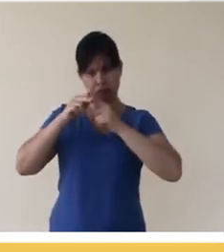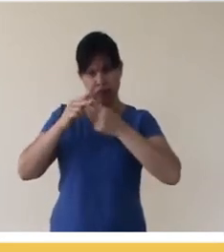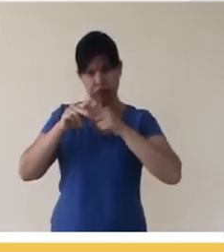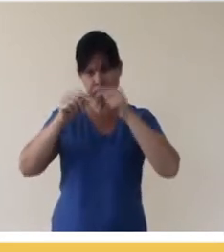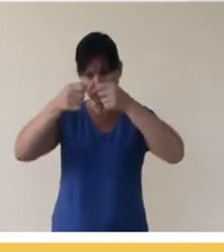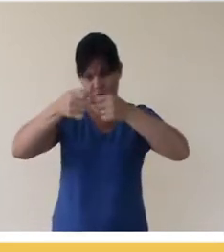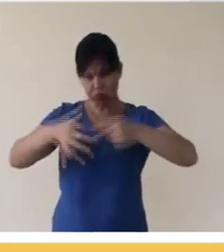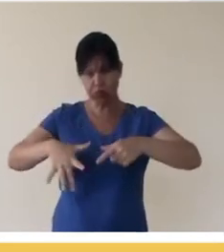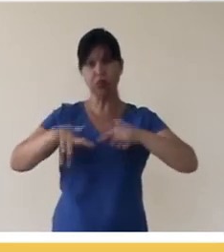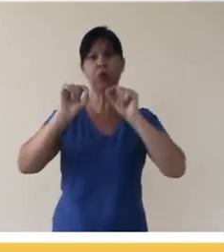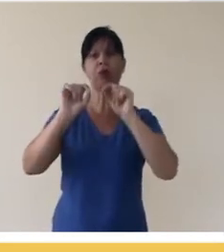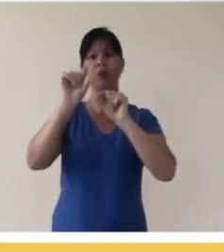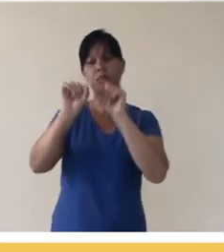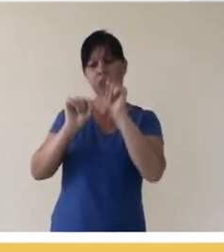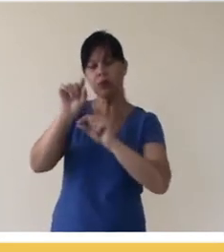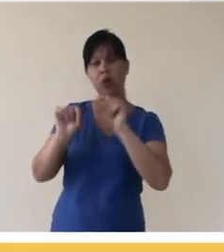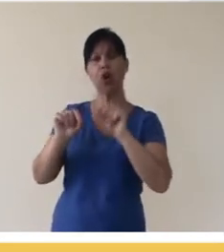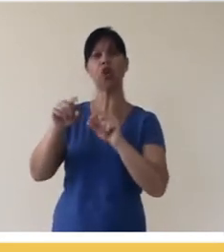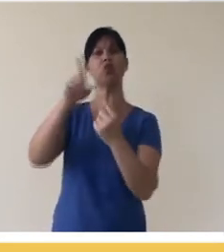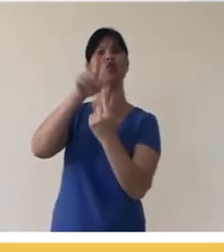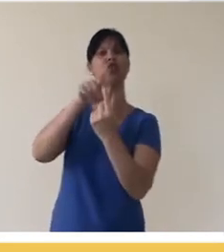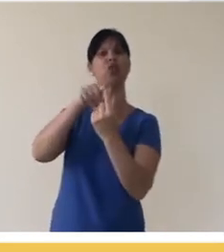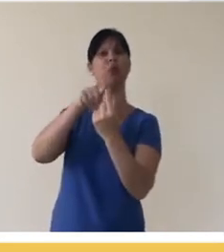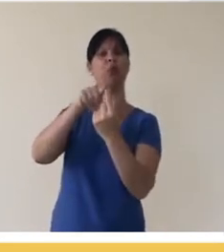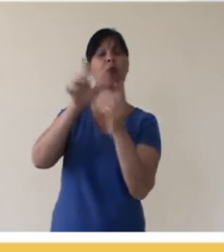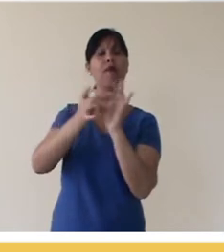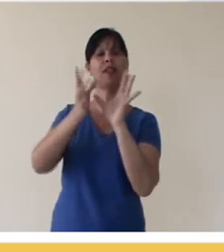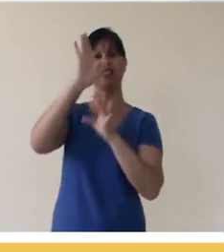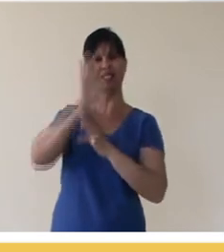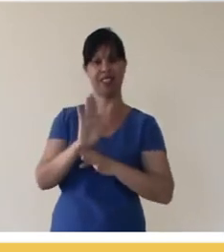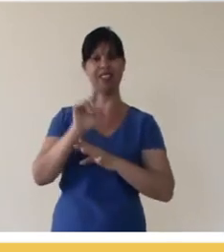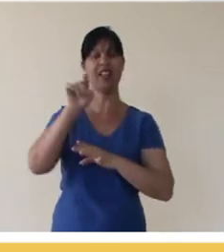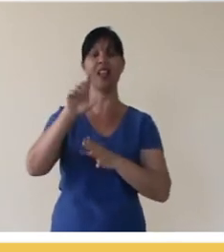Settings and select the type of license, this will be available in the